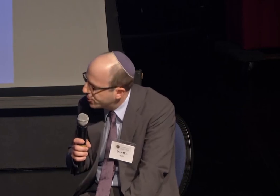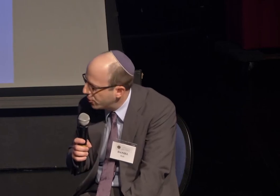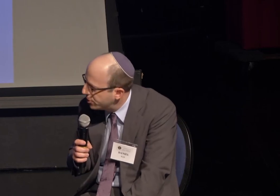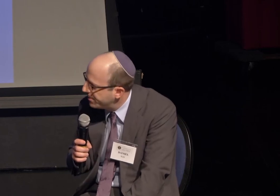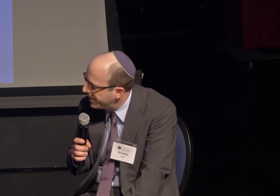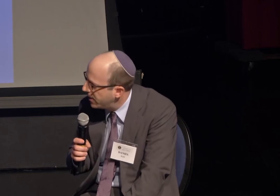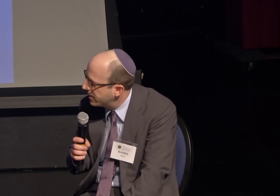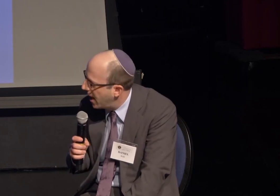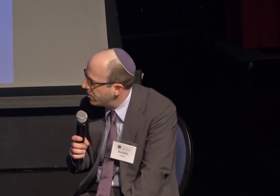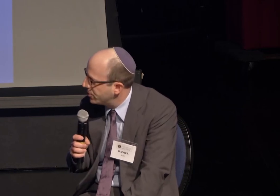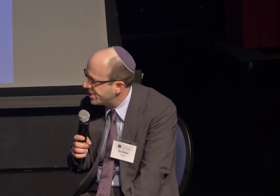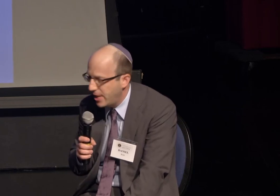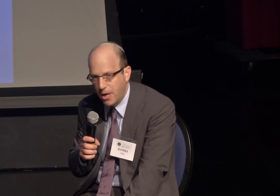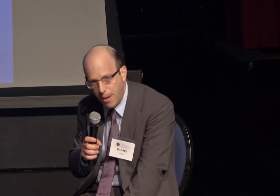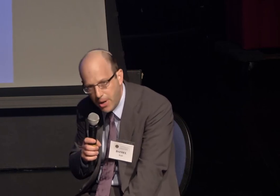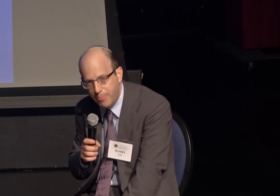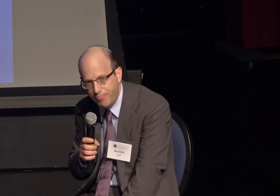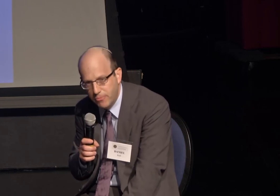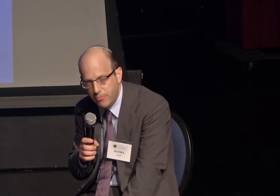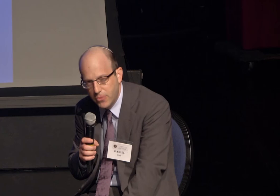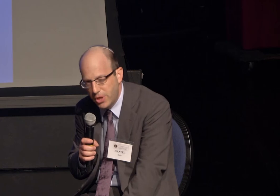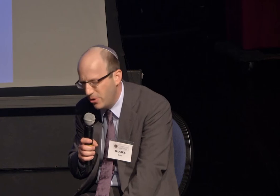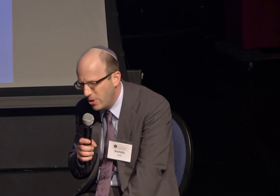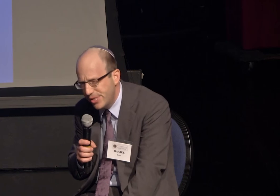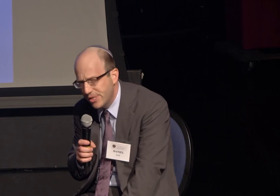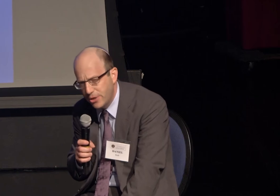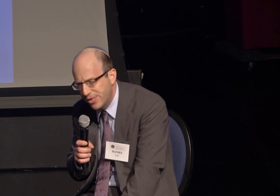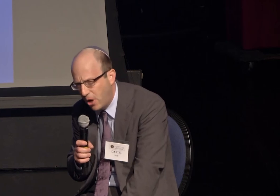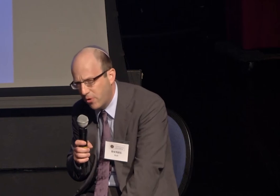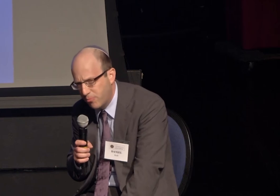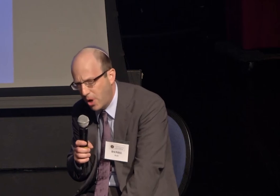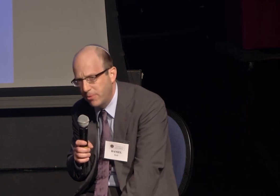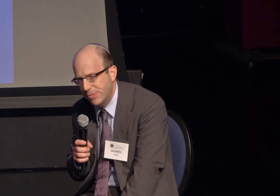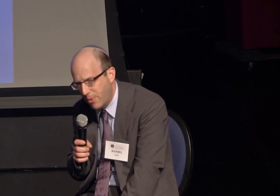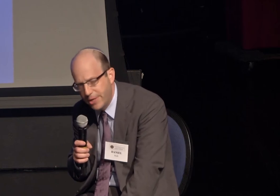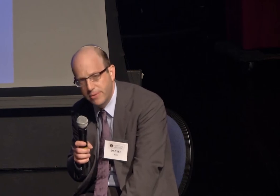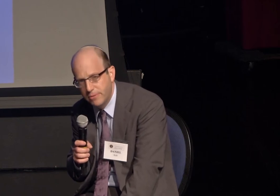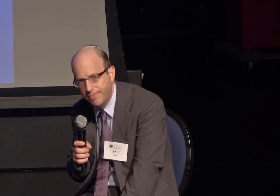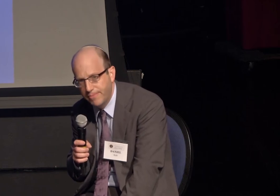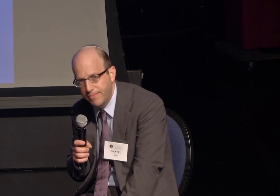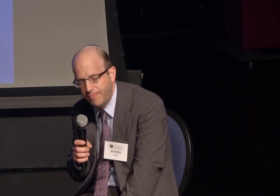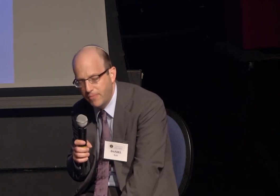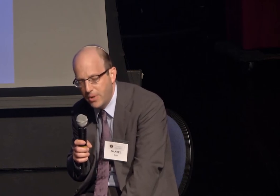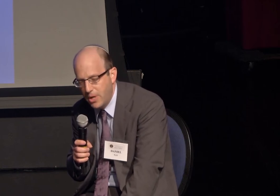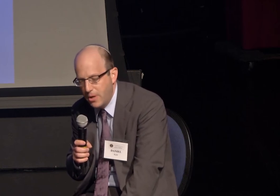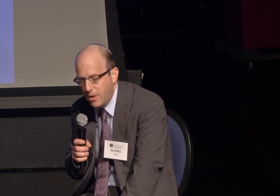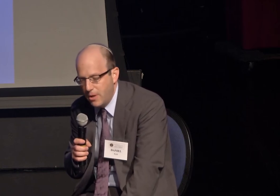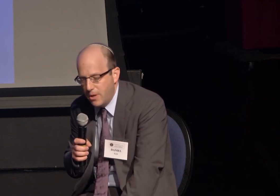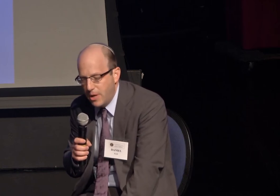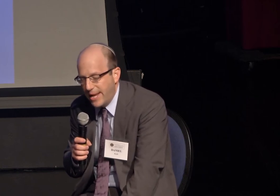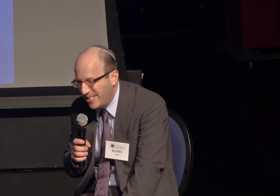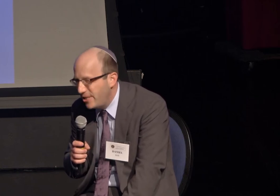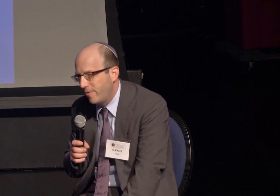My daughter turned to me and said "Abba, you know this isn't going to solve our problems, right?"